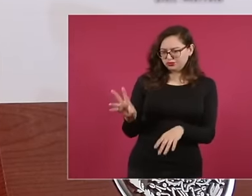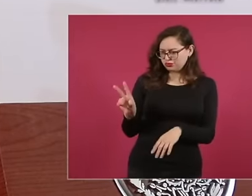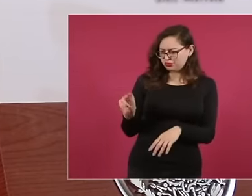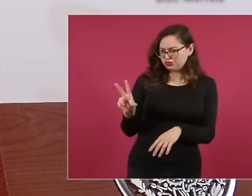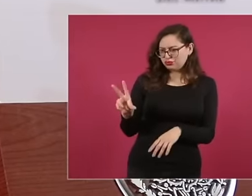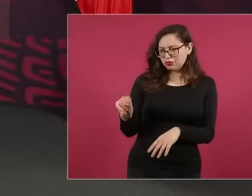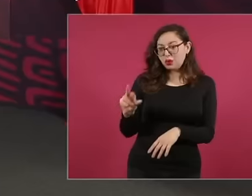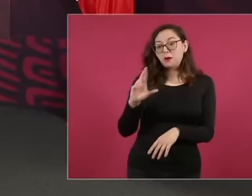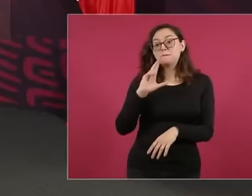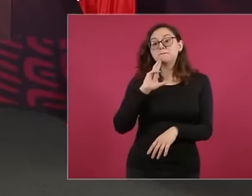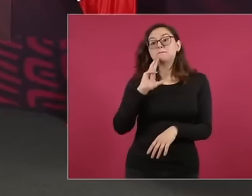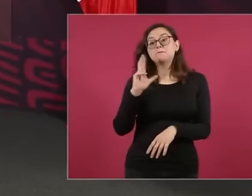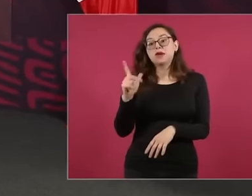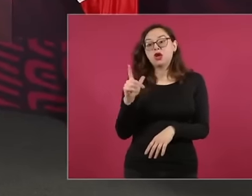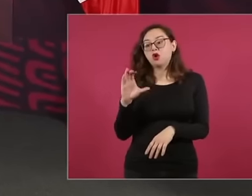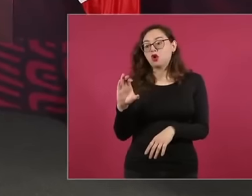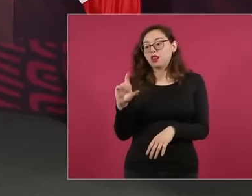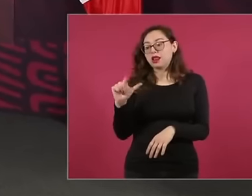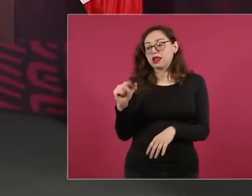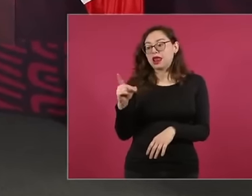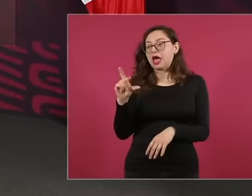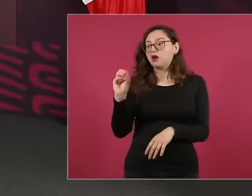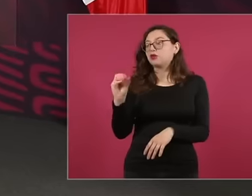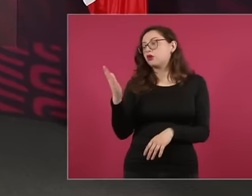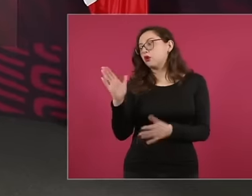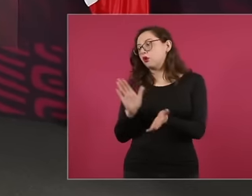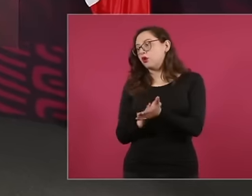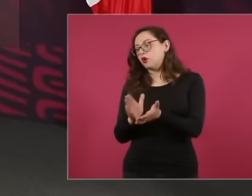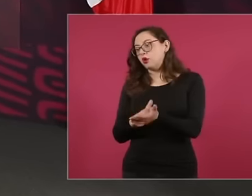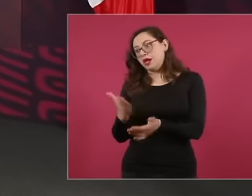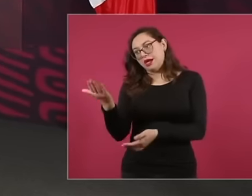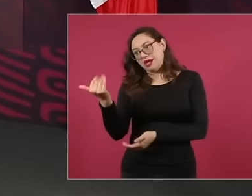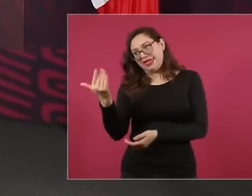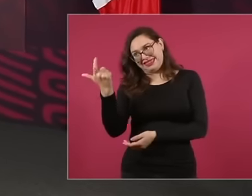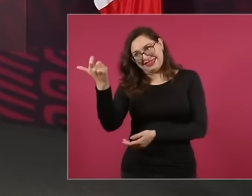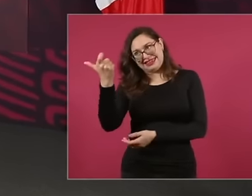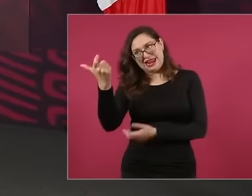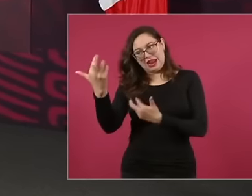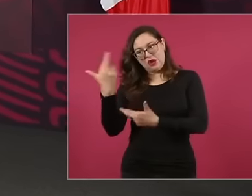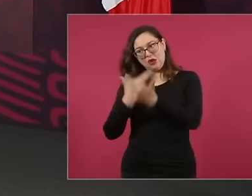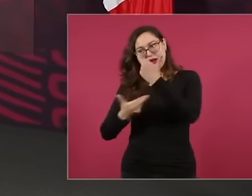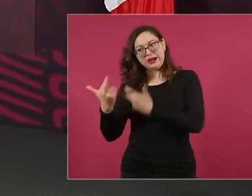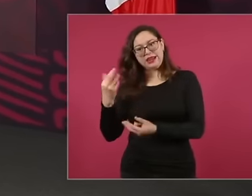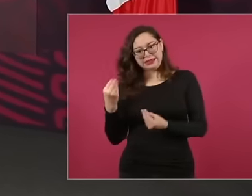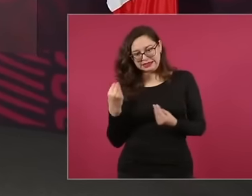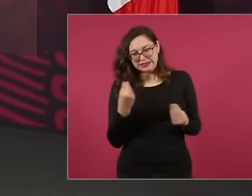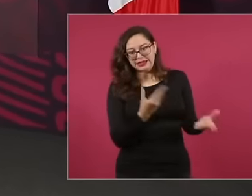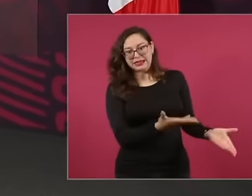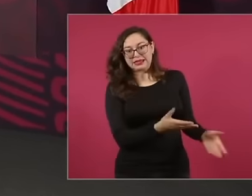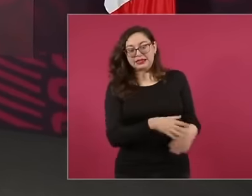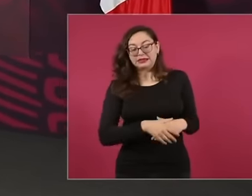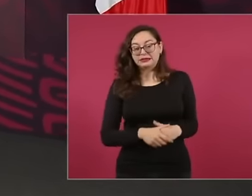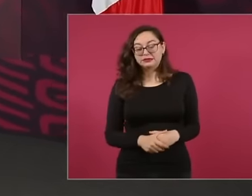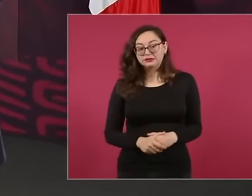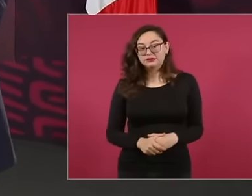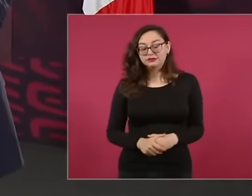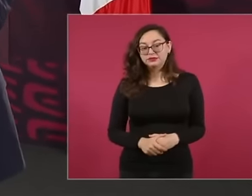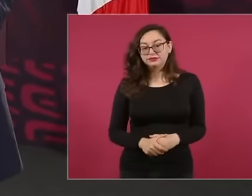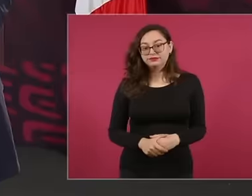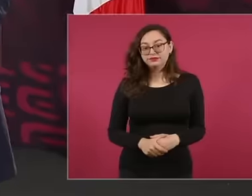returns their money, he scammed them. I even feel good because in